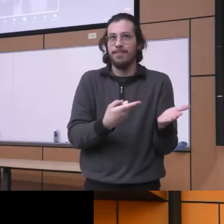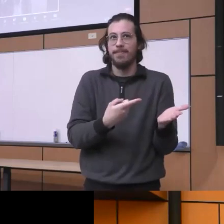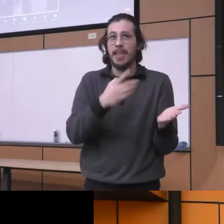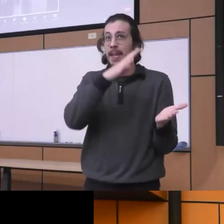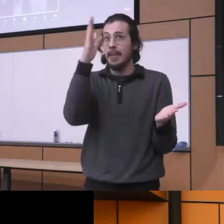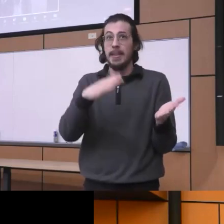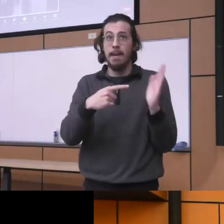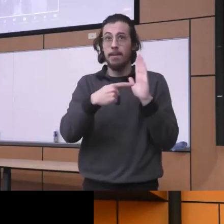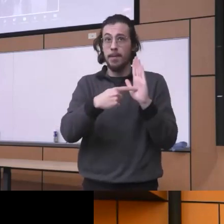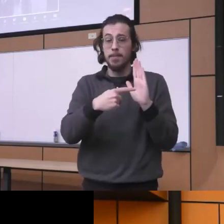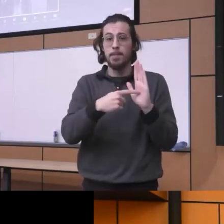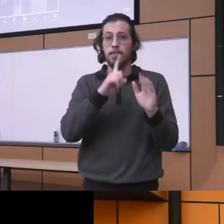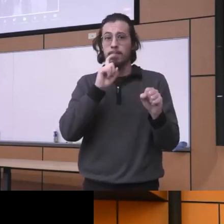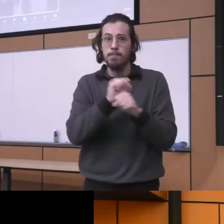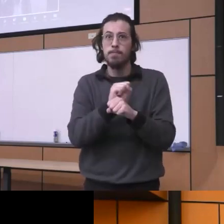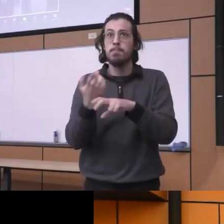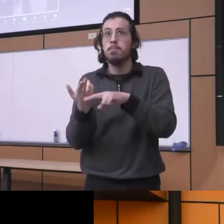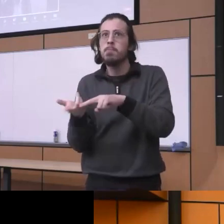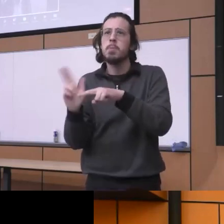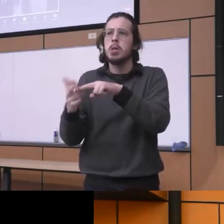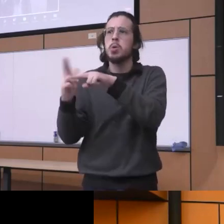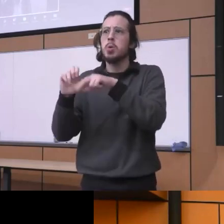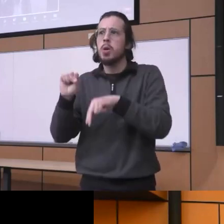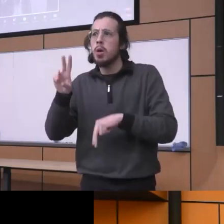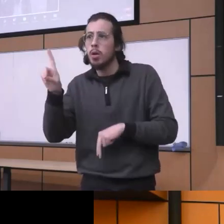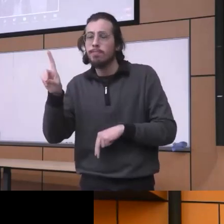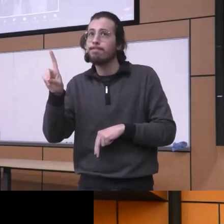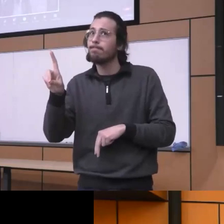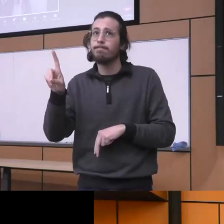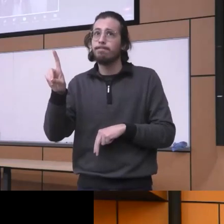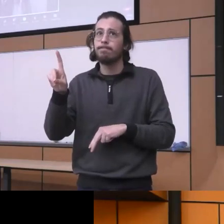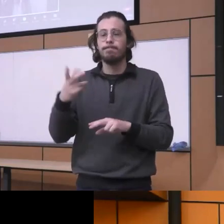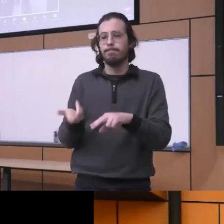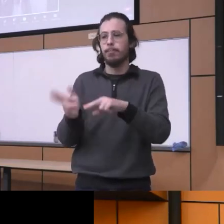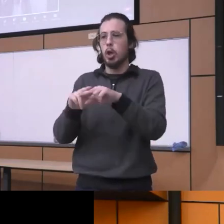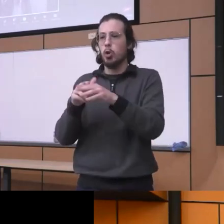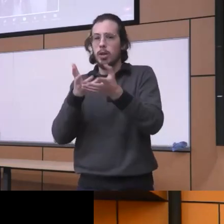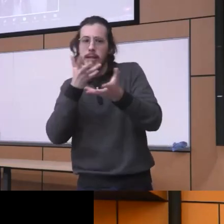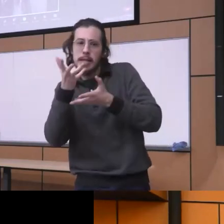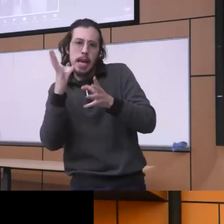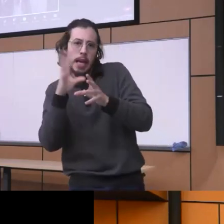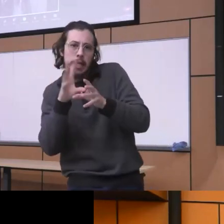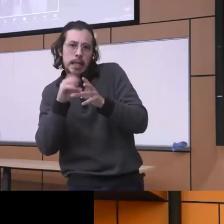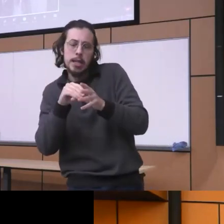that it really increases you know substance use or increases engagement and really risky behaviors